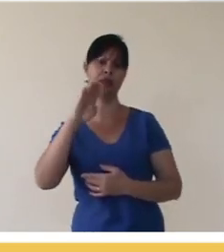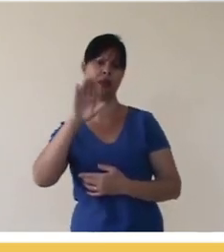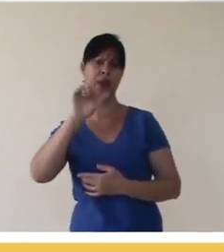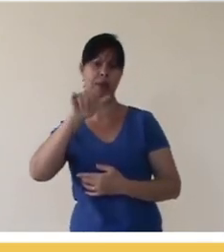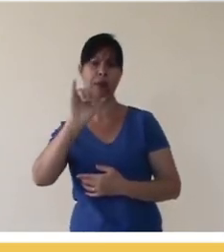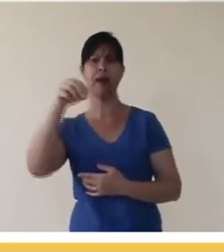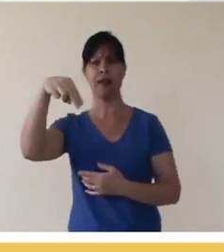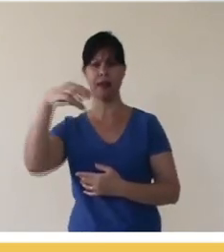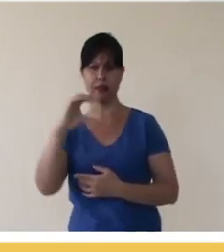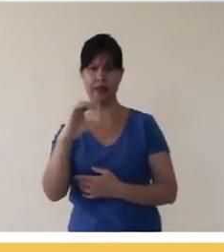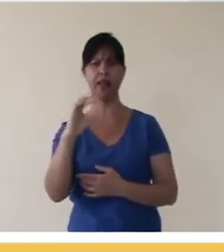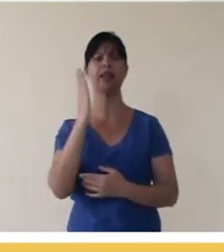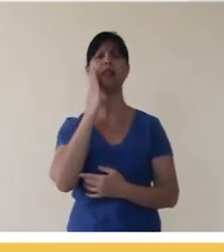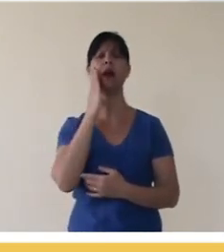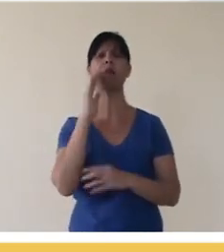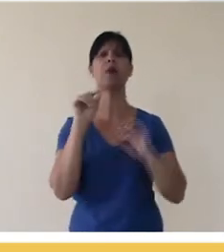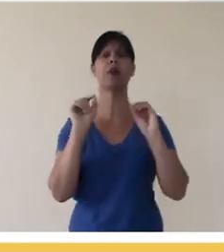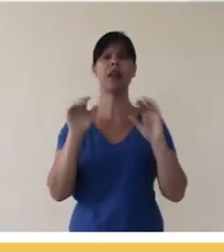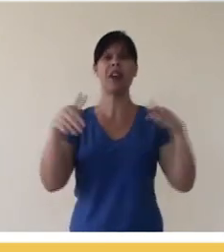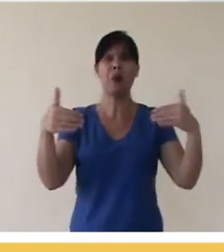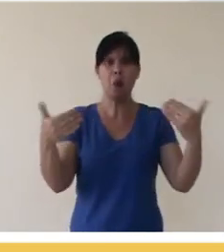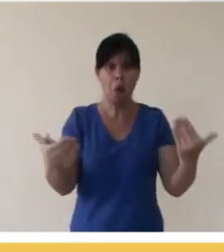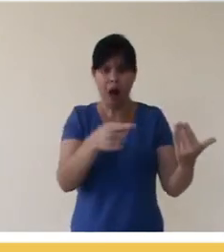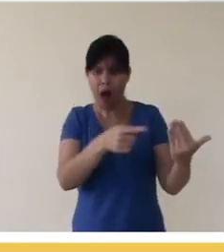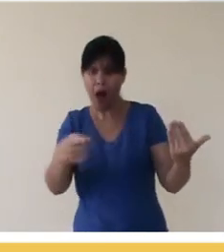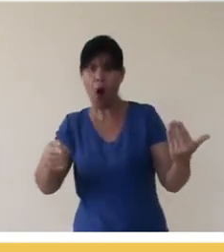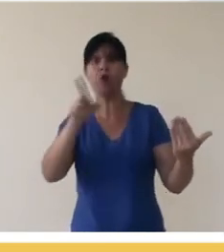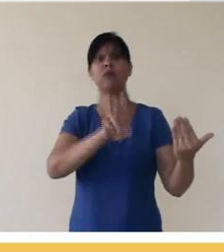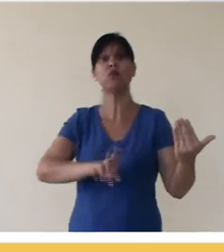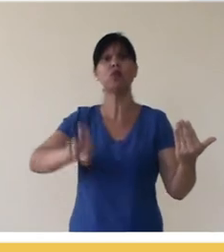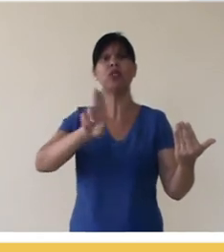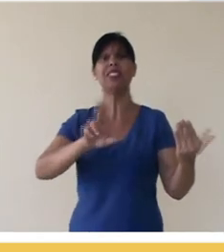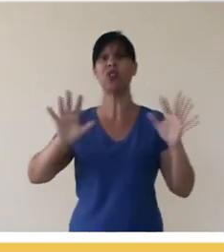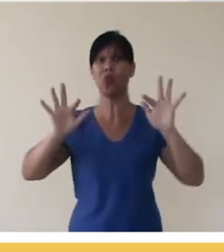on a CC BY-NC license and you want to know what license you